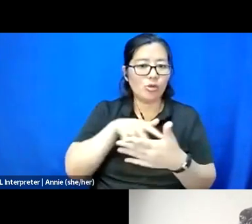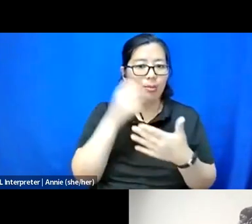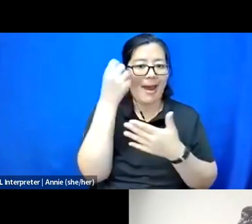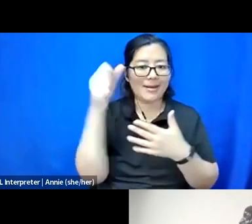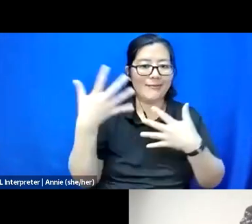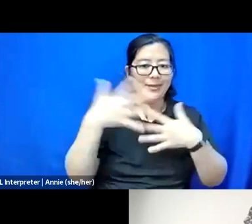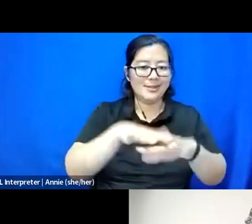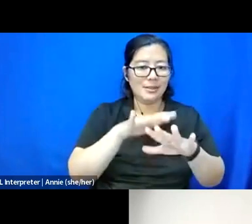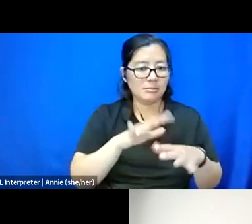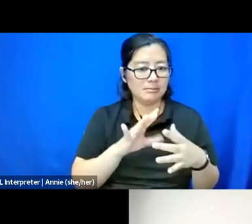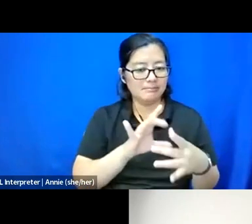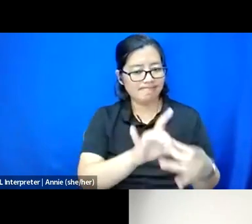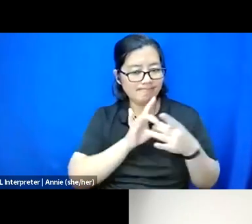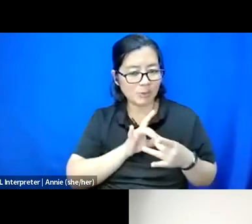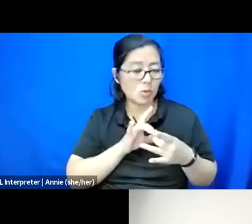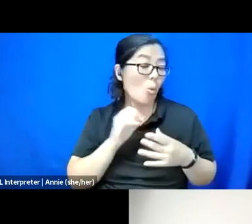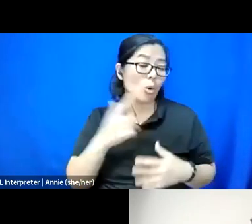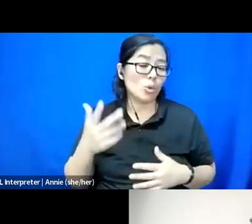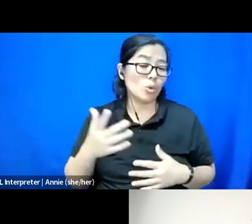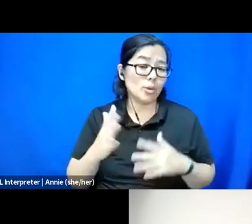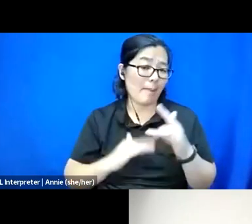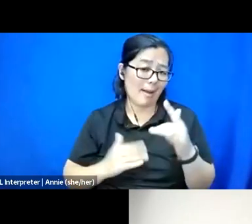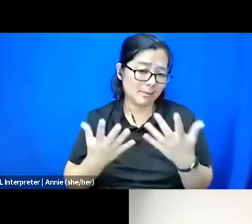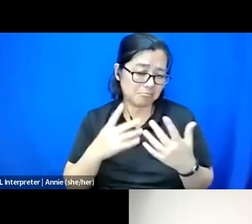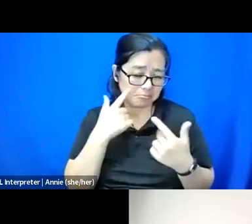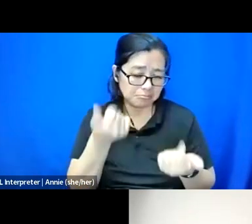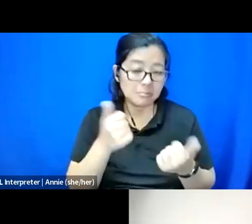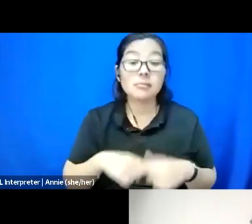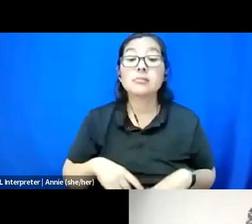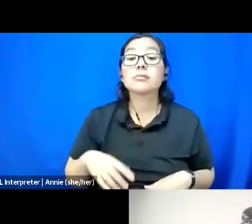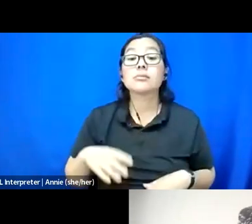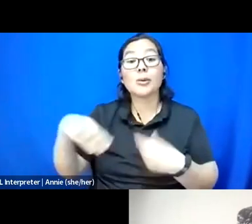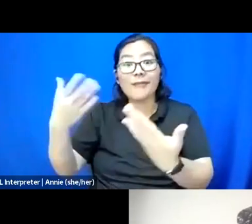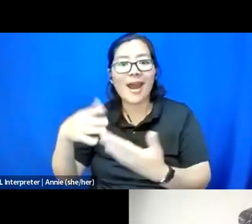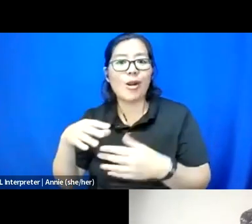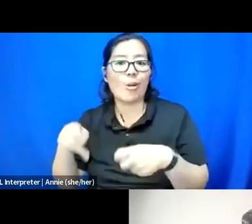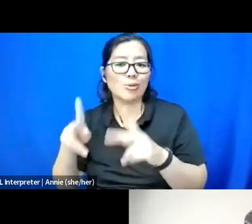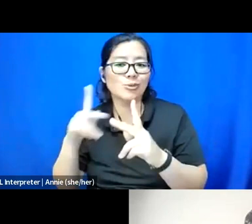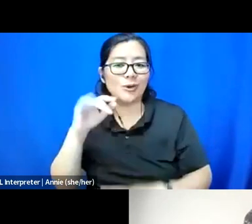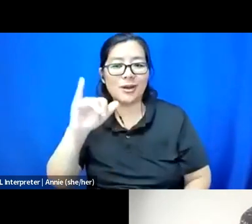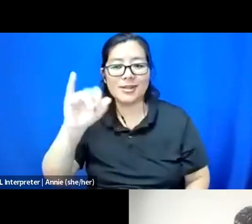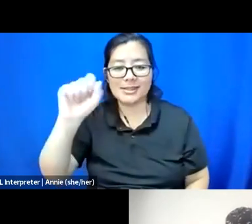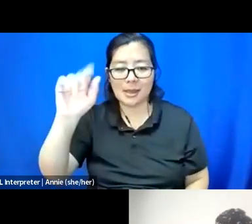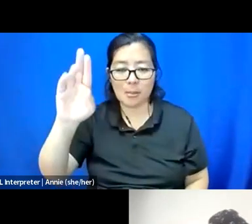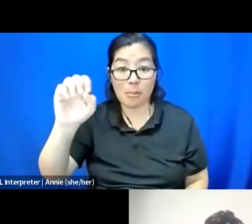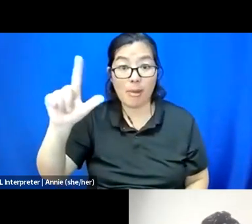that we go or you could just pass. So we'll definitely give Isabella an opportunity. And then, I've got some questions generated.